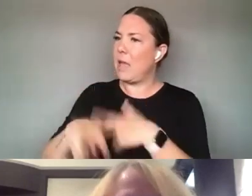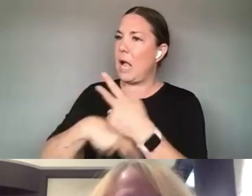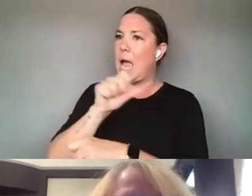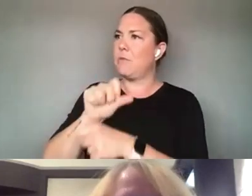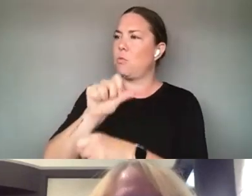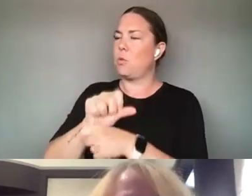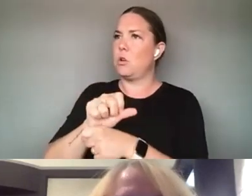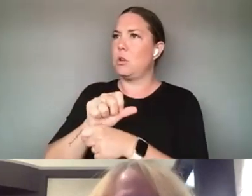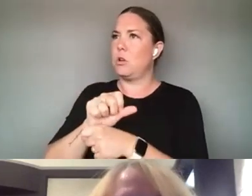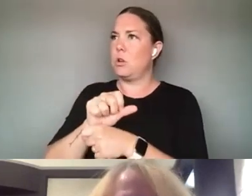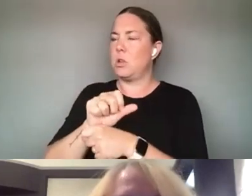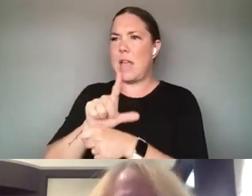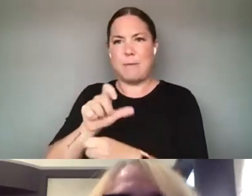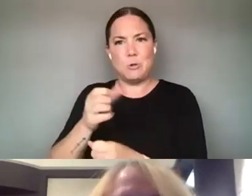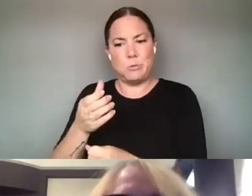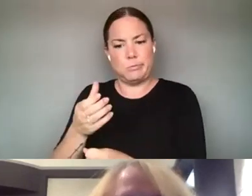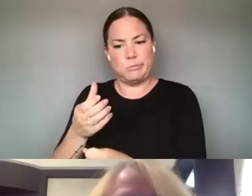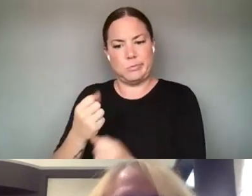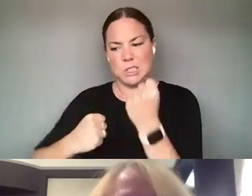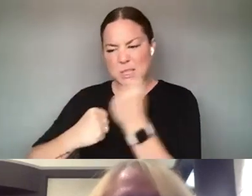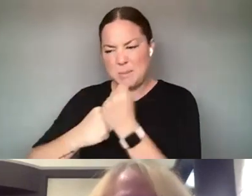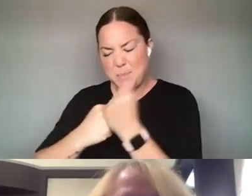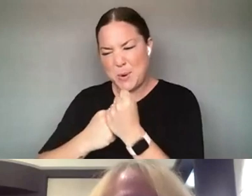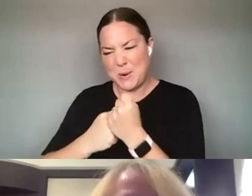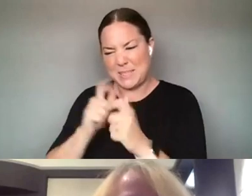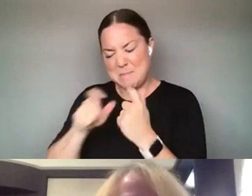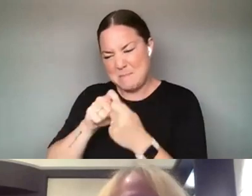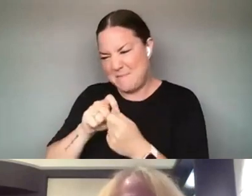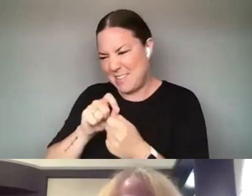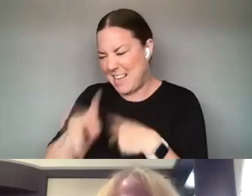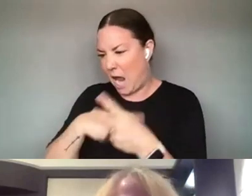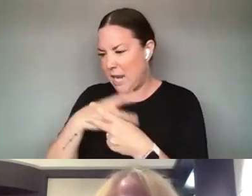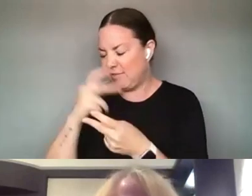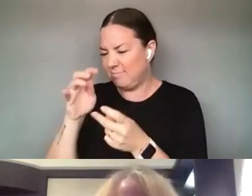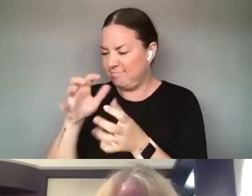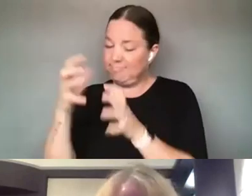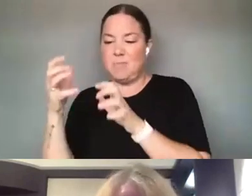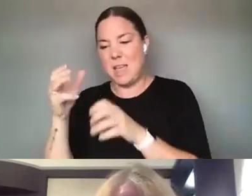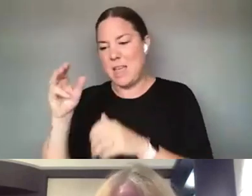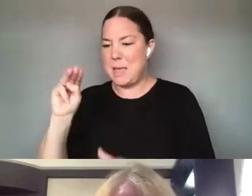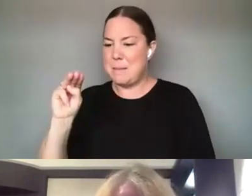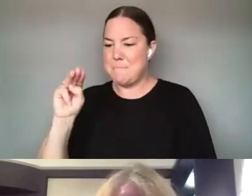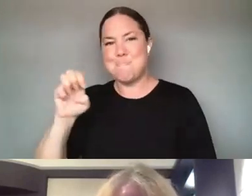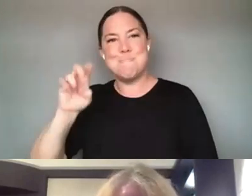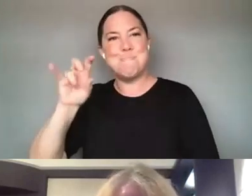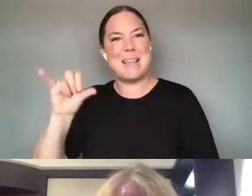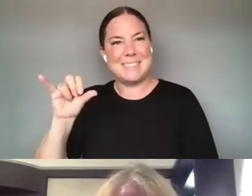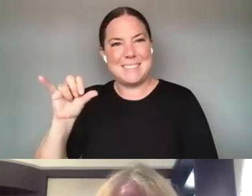OF MESSINESS AND COMPLEXITY THAT NOT A LOT OF ORGANIZATIONS, NOT A LOT OF PHILANTHROPISTS,